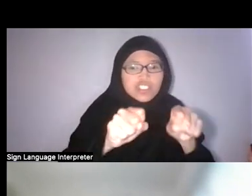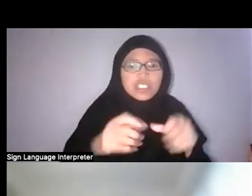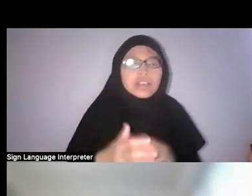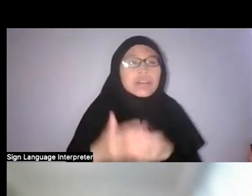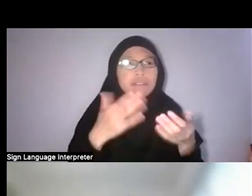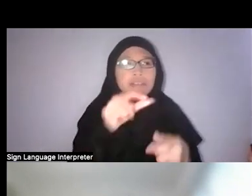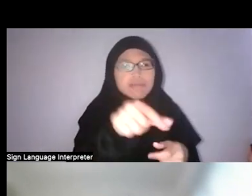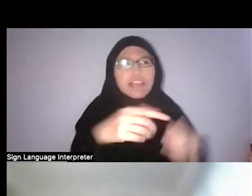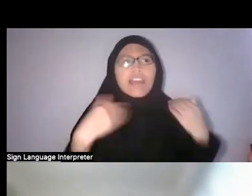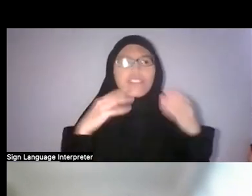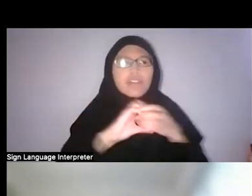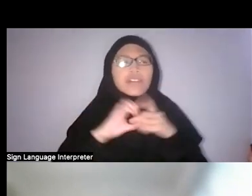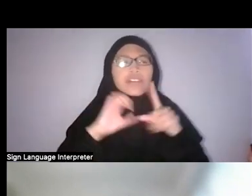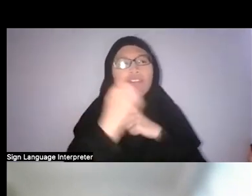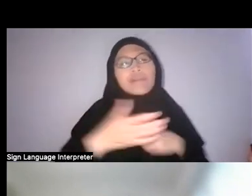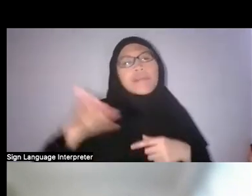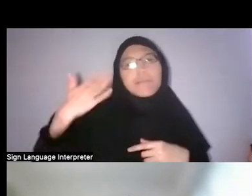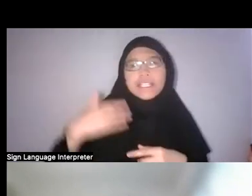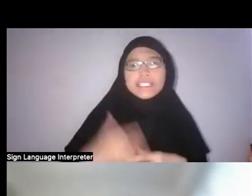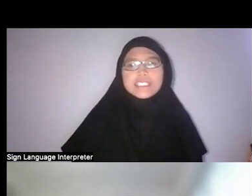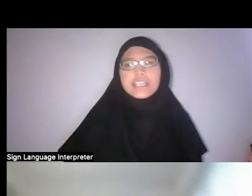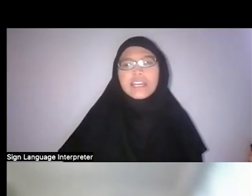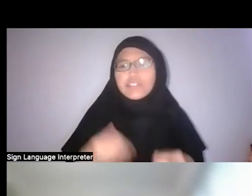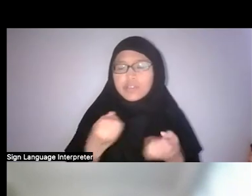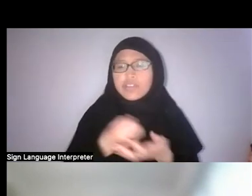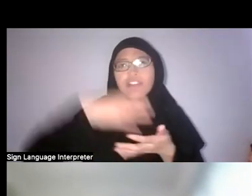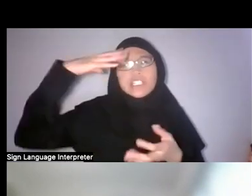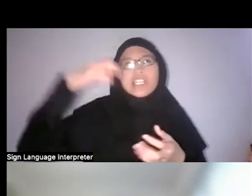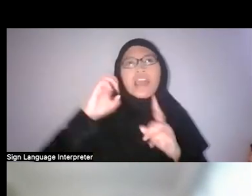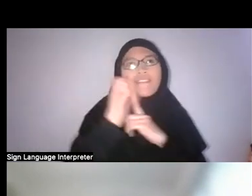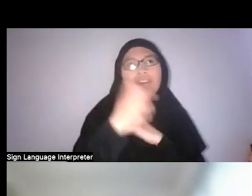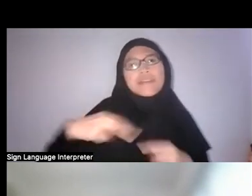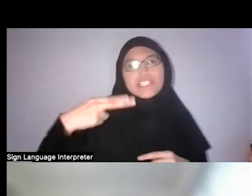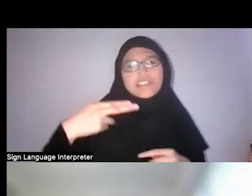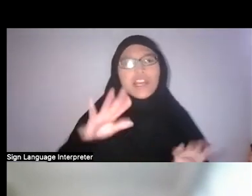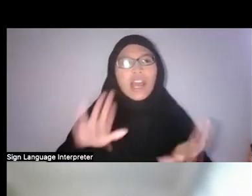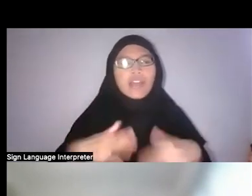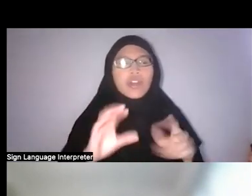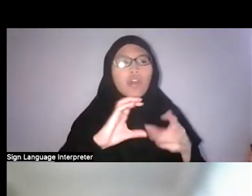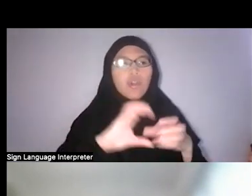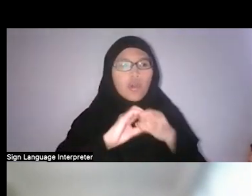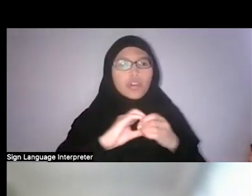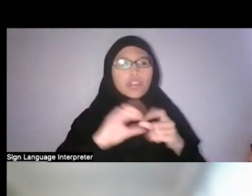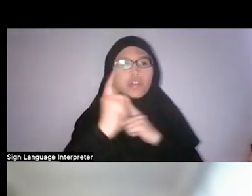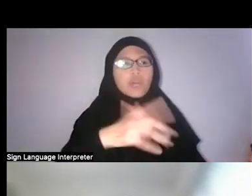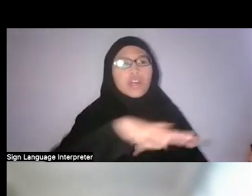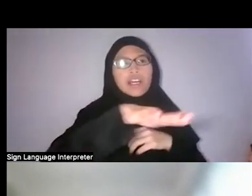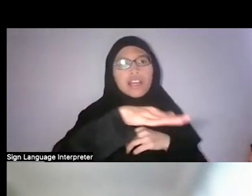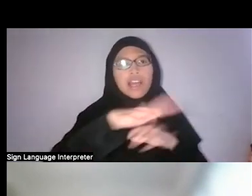And often very rich environmental history. How did your own local landscape change, what were the—